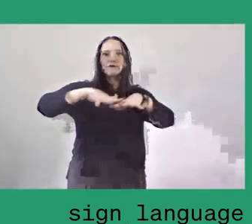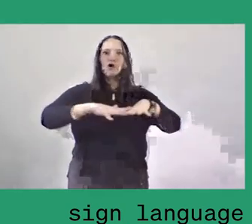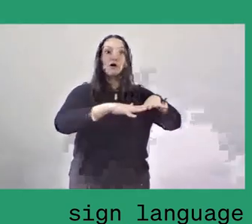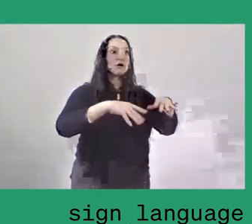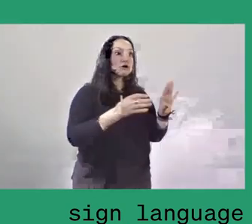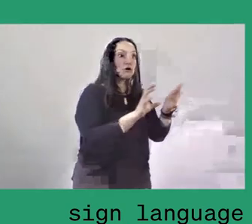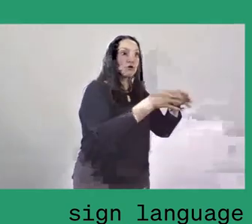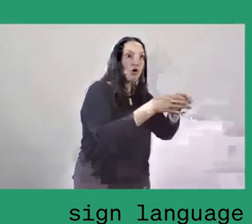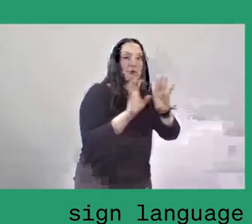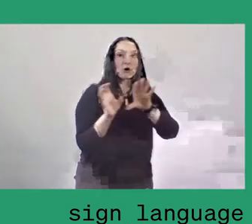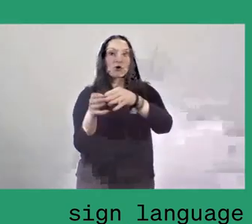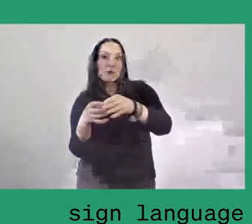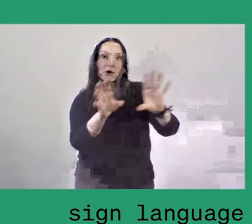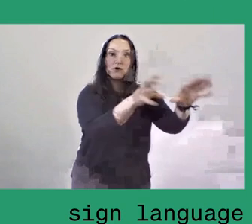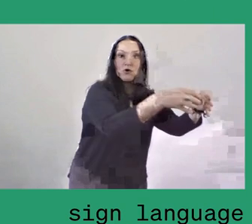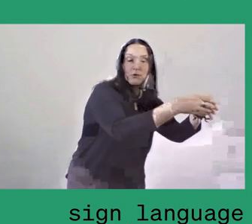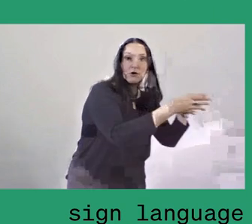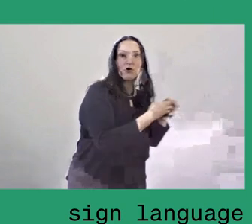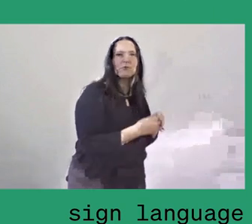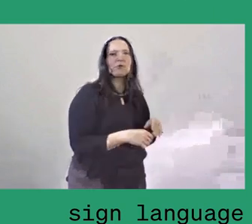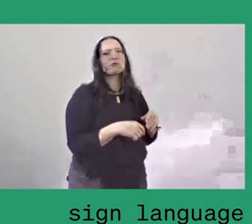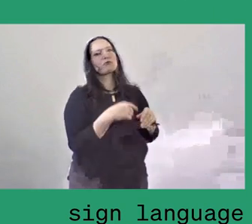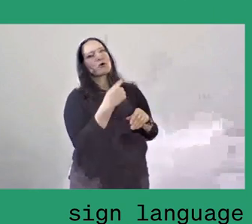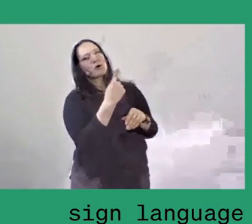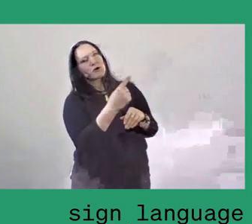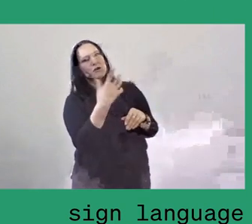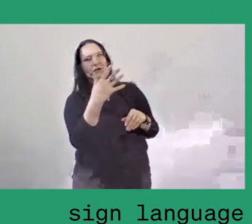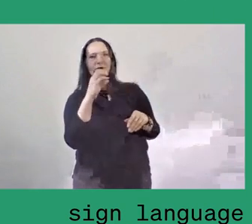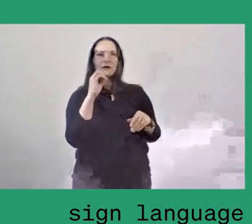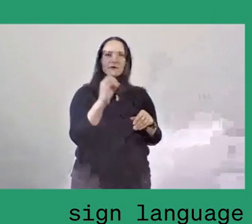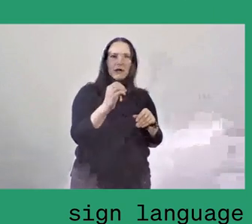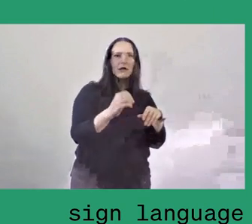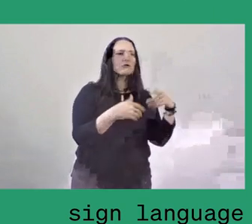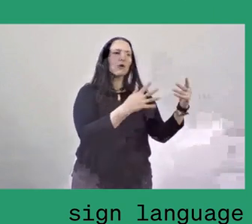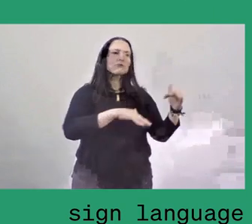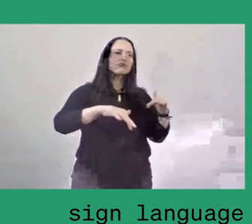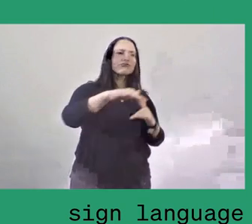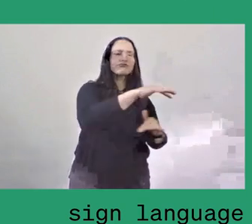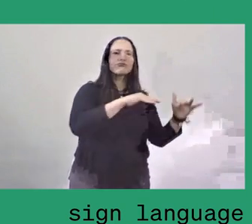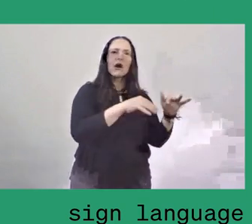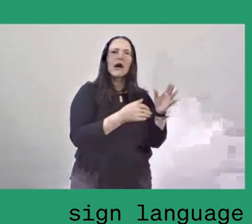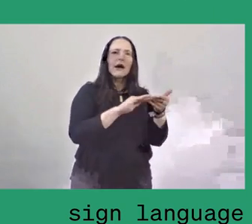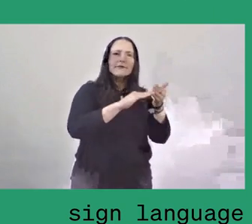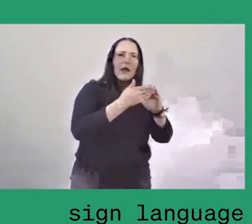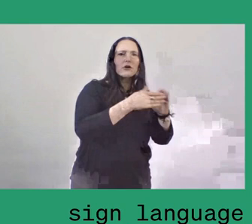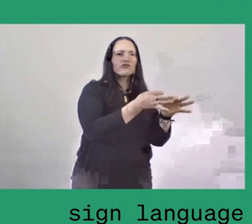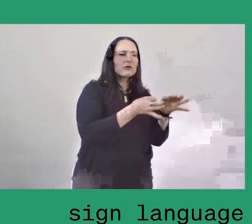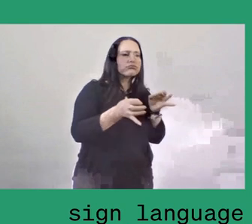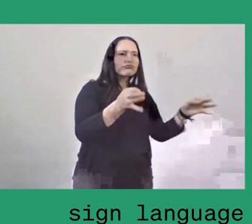up to 150 urban and rural village communities, which do larger collective activities.